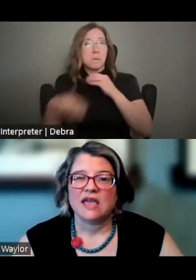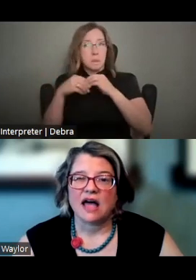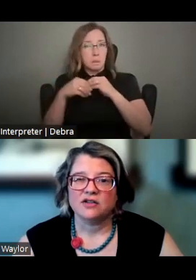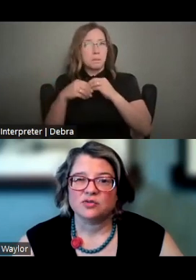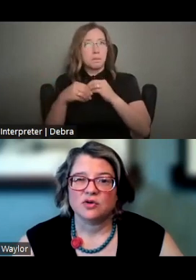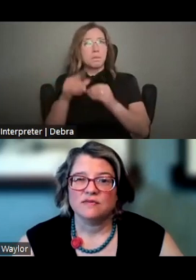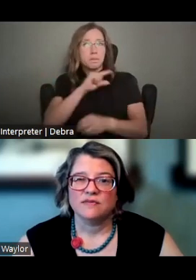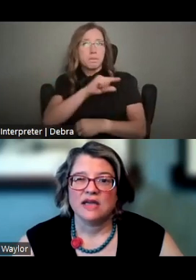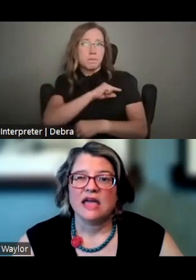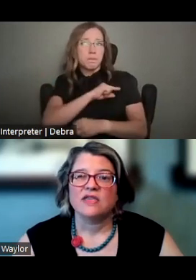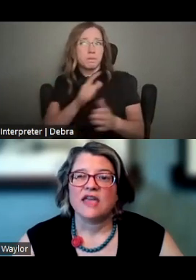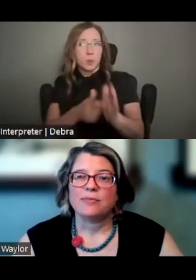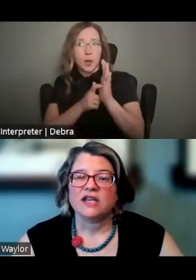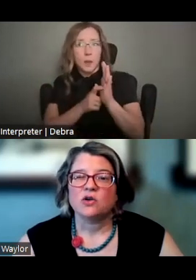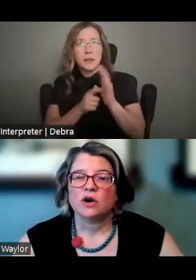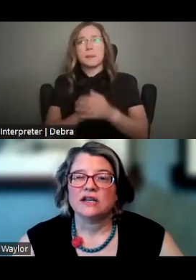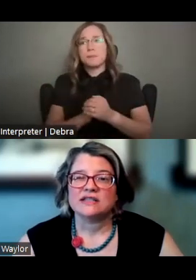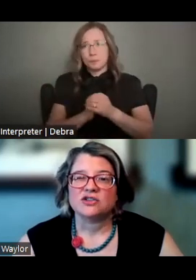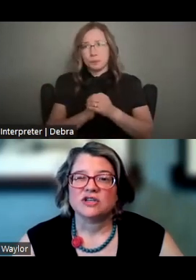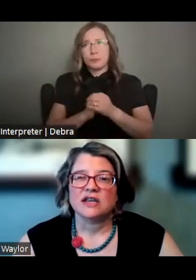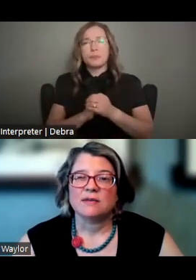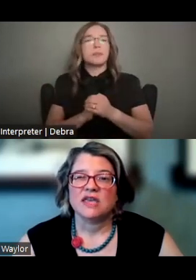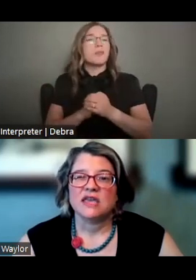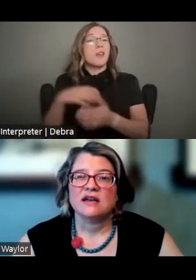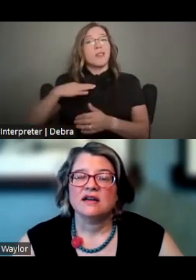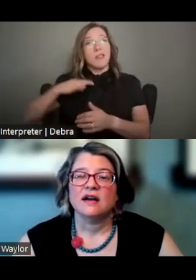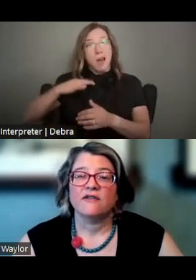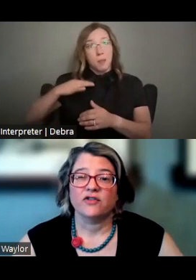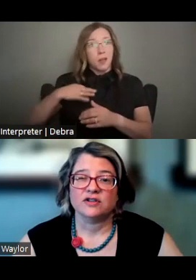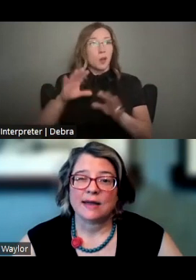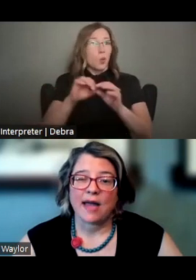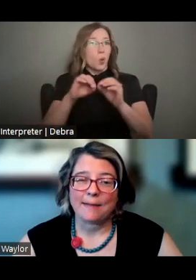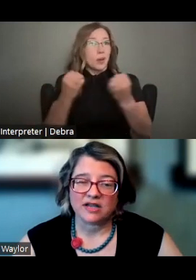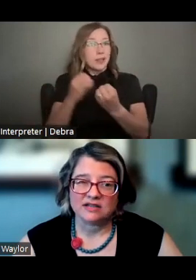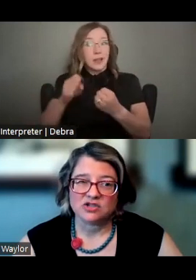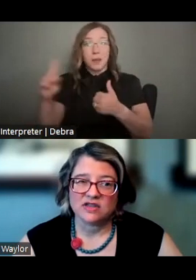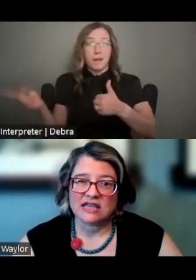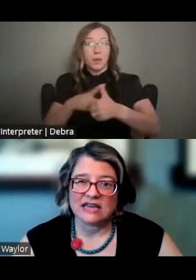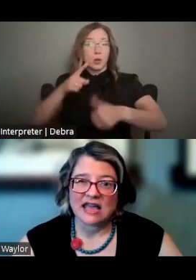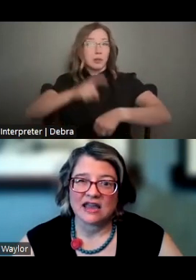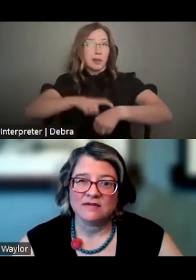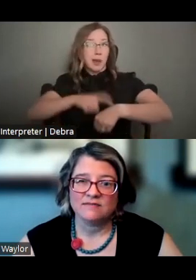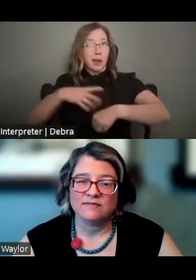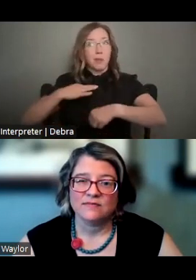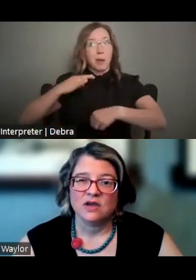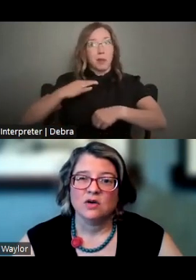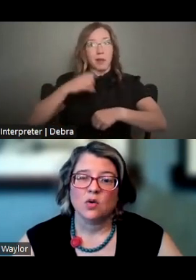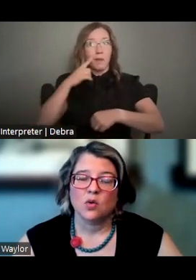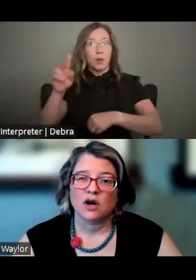TO BE ELIGIBLE, THE APPLICANT ORGANIZATION CAN BE A FIRST-TIME APPLICANT TO THE NEA OR